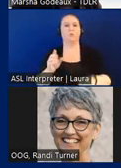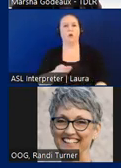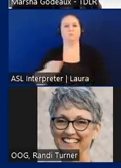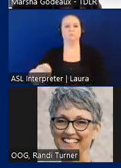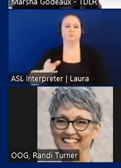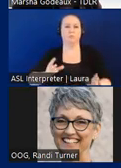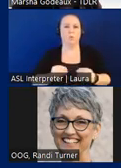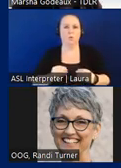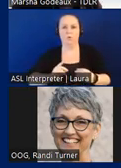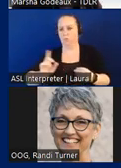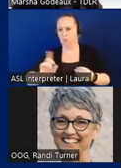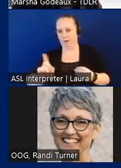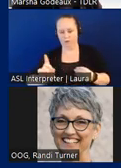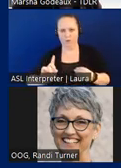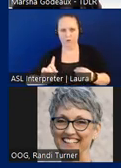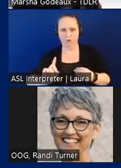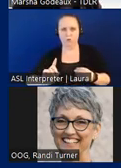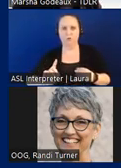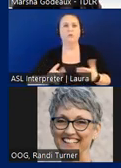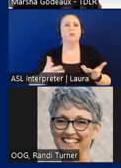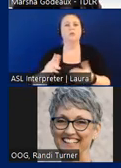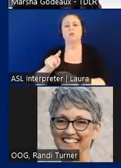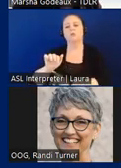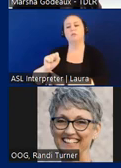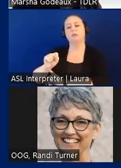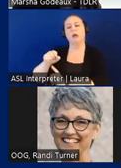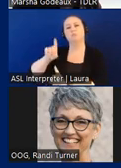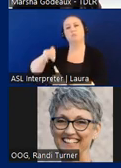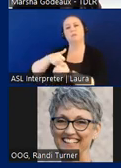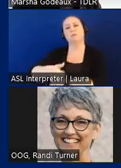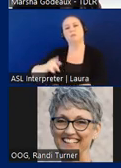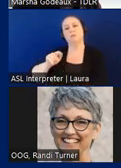are located and what portions of tasks trigger compliance requirements similar to a plan review